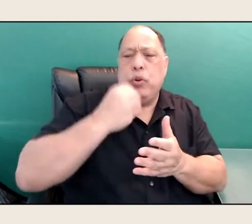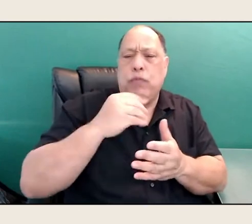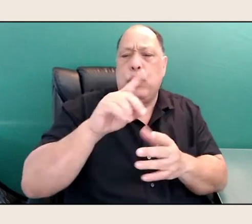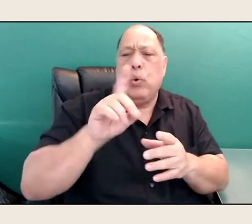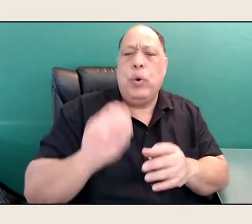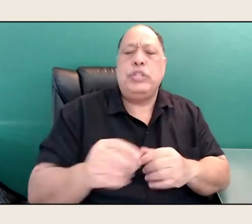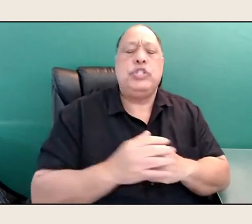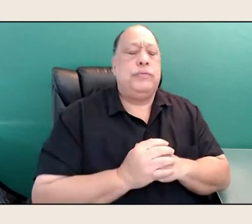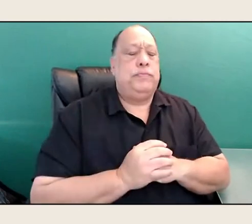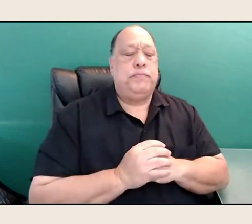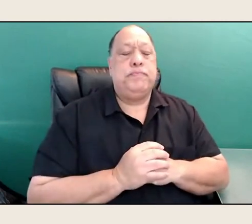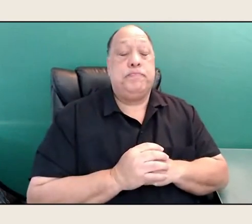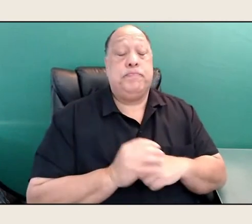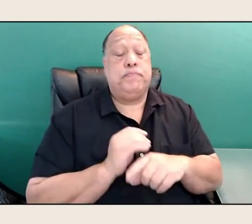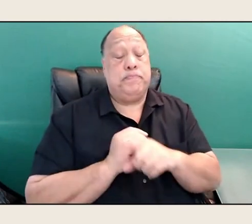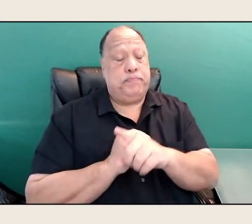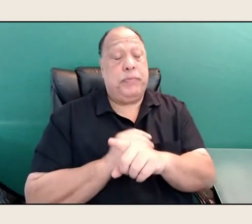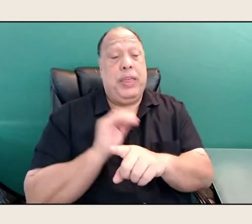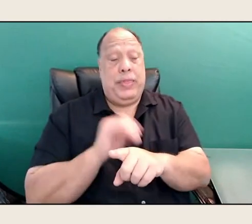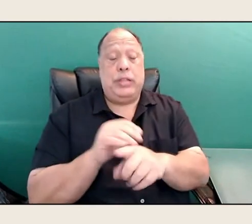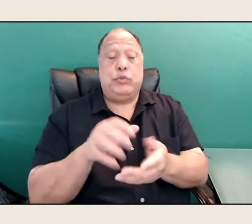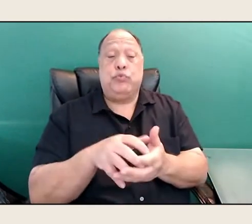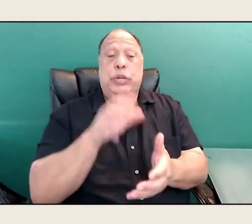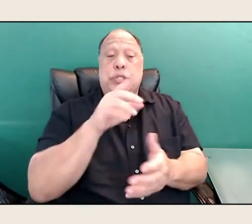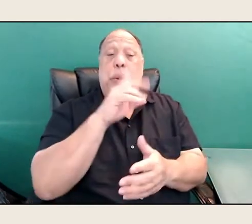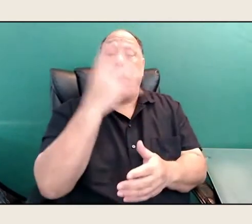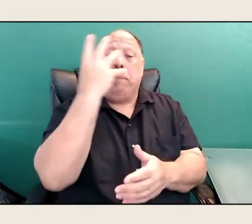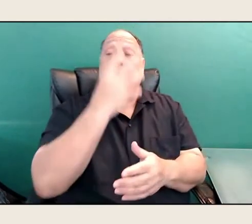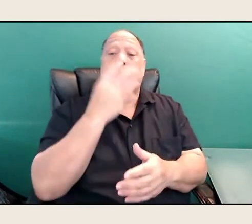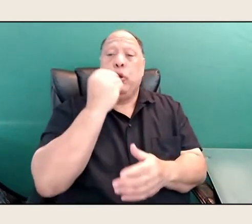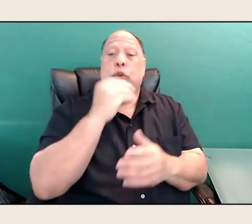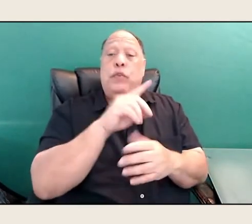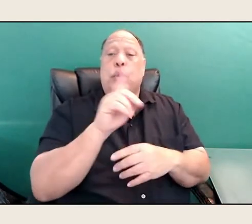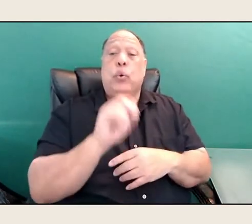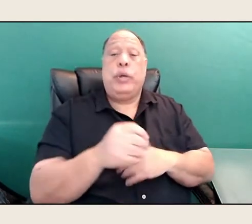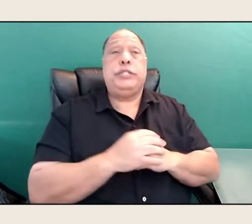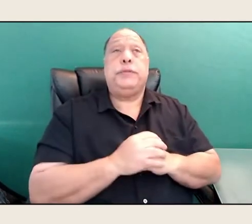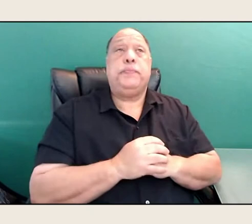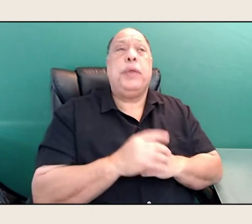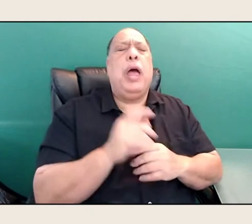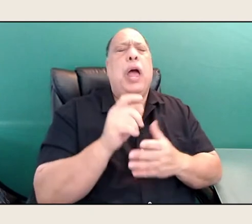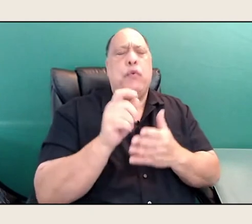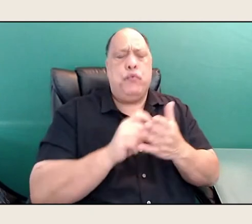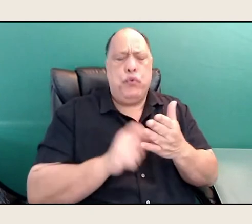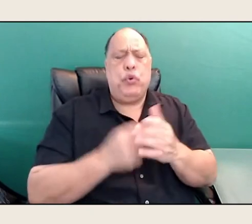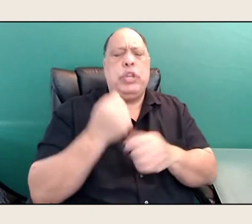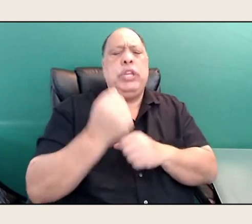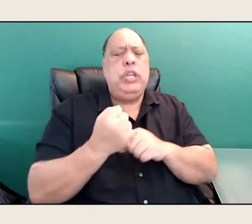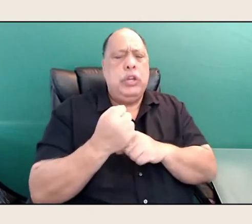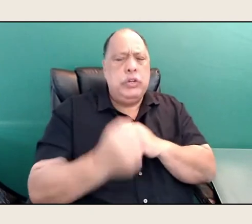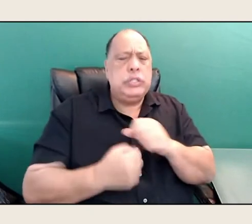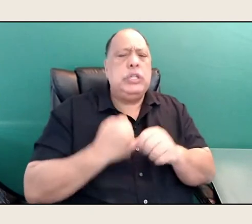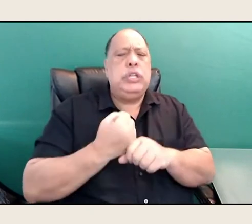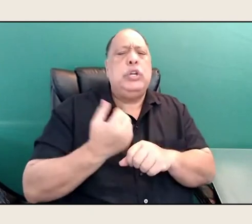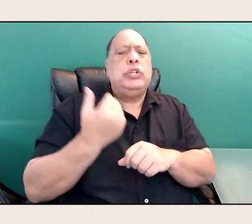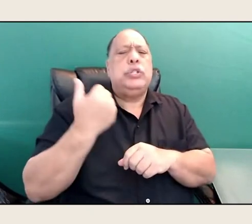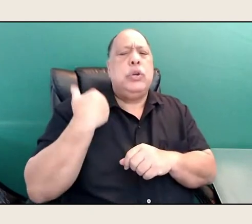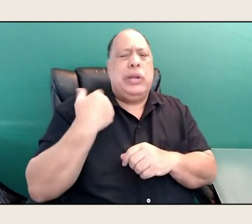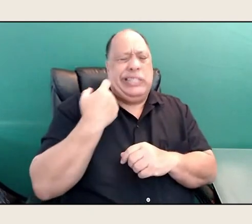That is a very rich and beautiful question, and actually I wrote years and years ago, and I was just starting out as a poet,